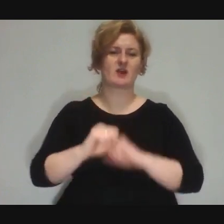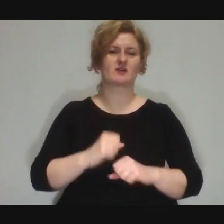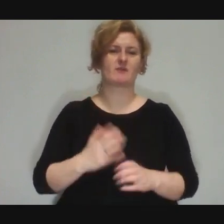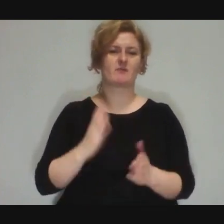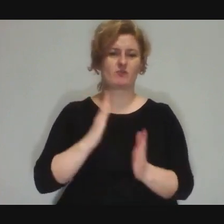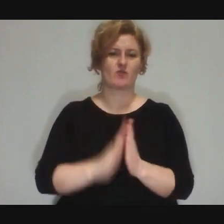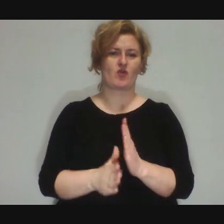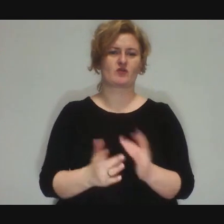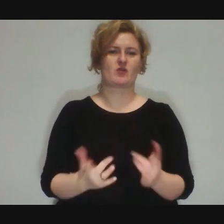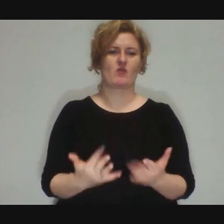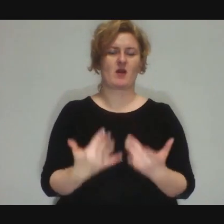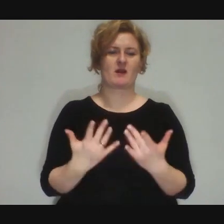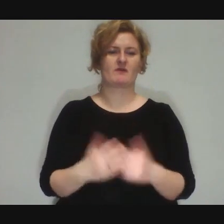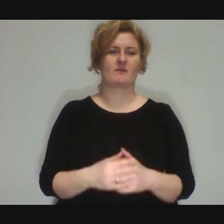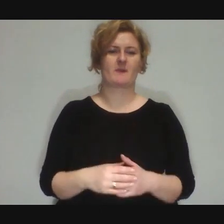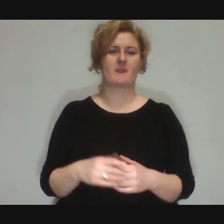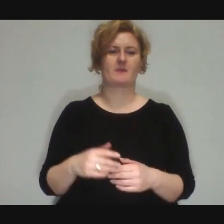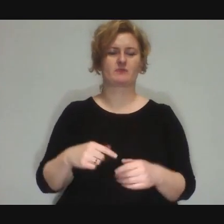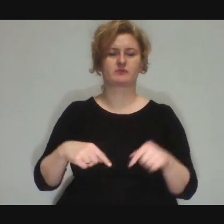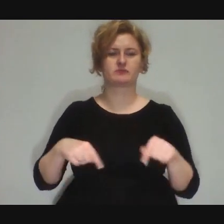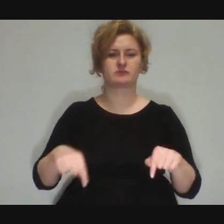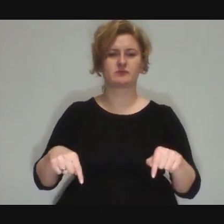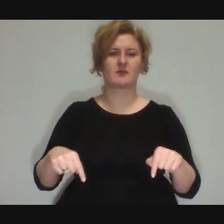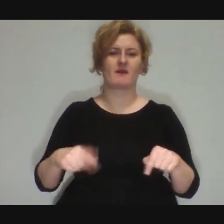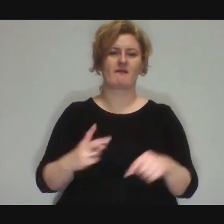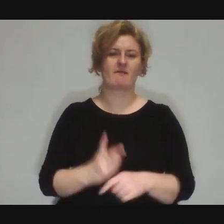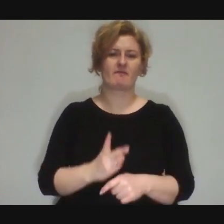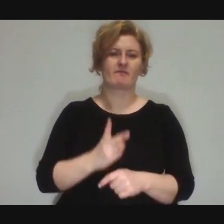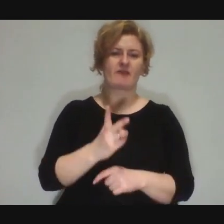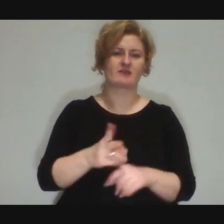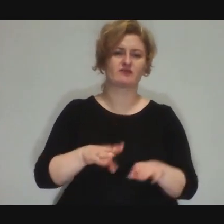We make ourselves that here is the entrance, the exit from the stage, we mark it.